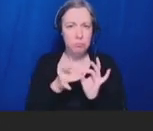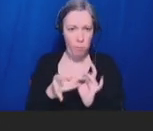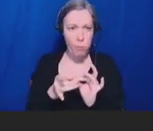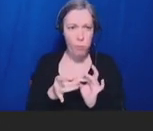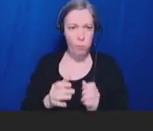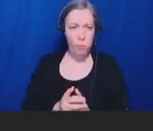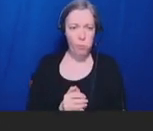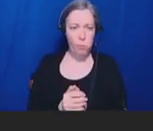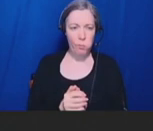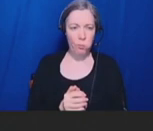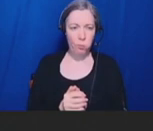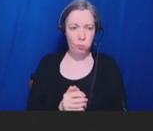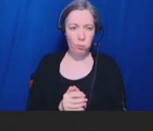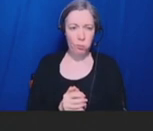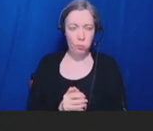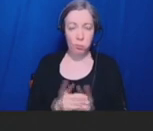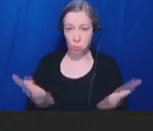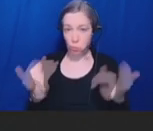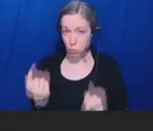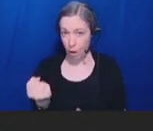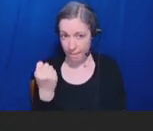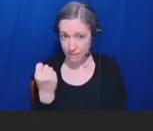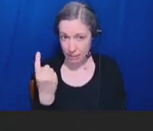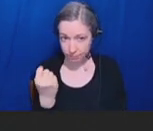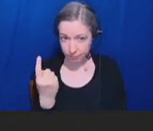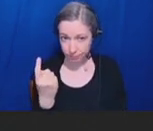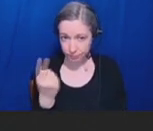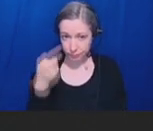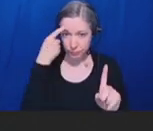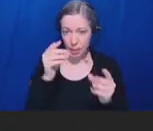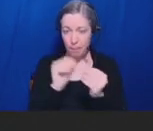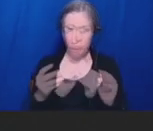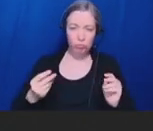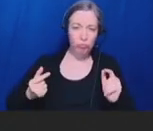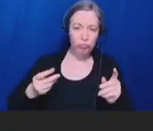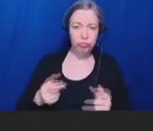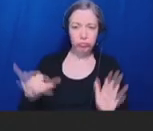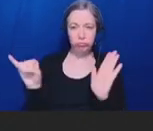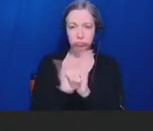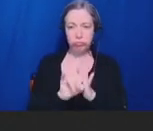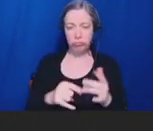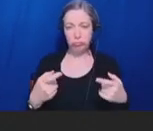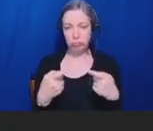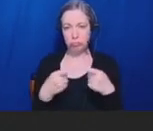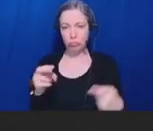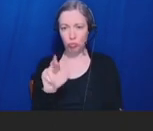Eleven, with the goal of more quickly identifying rare adverse events and developing appropriate